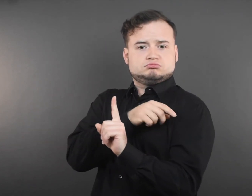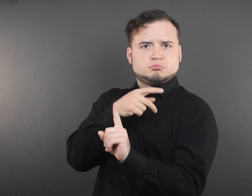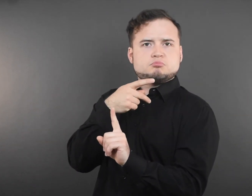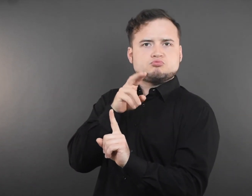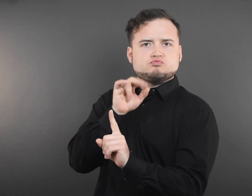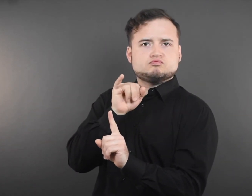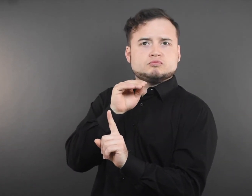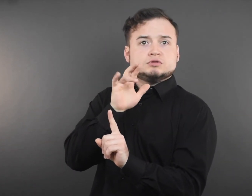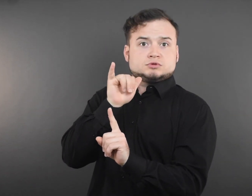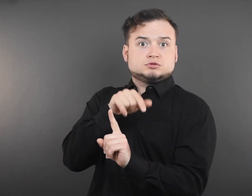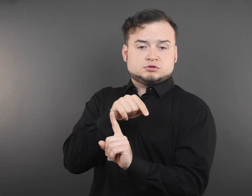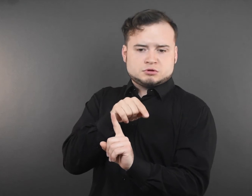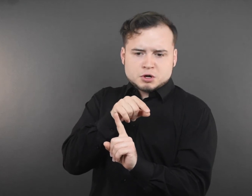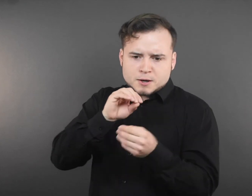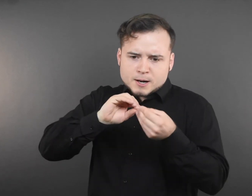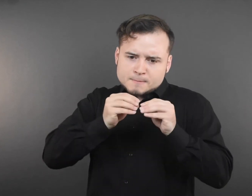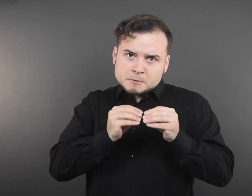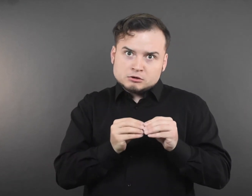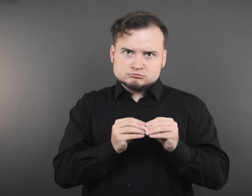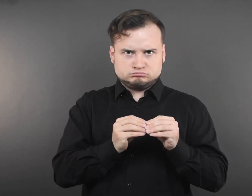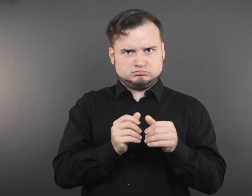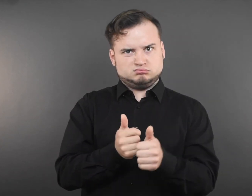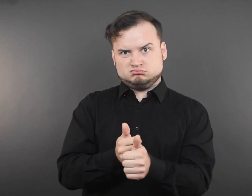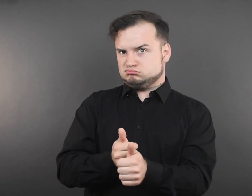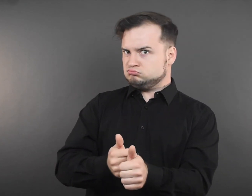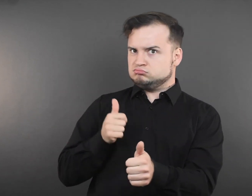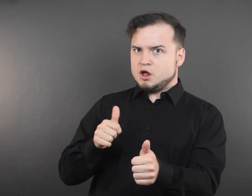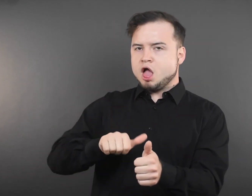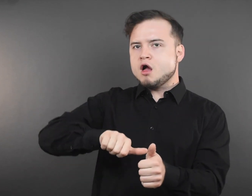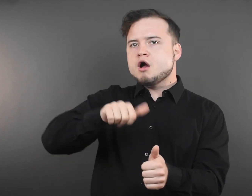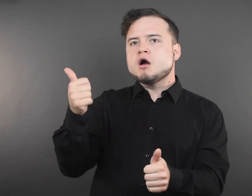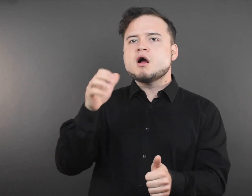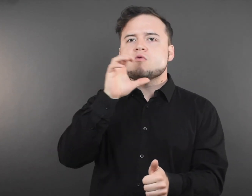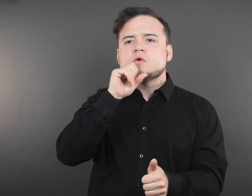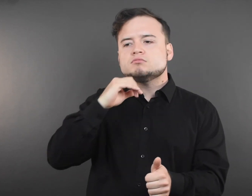other age groups leaving them vulnerable to serious illness.